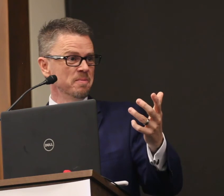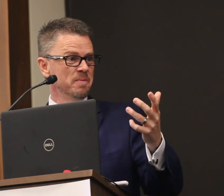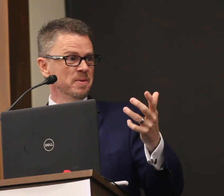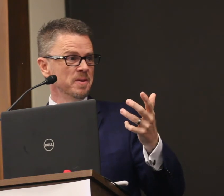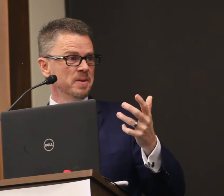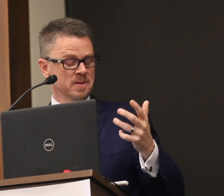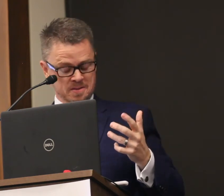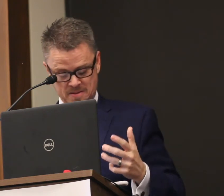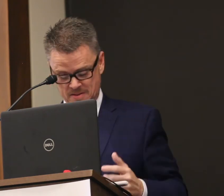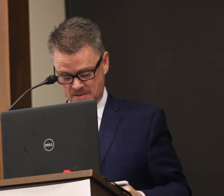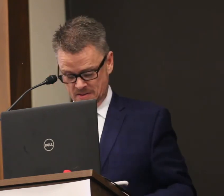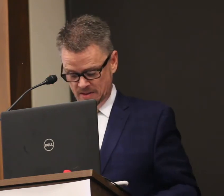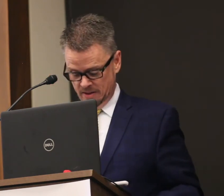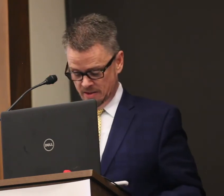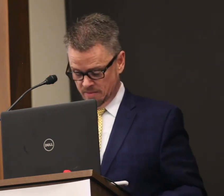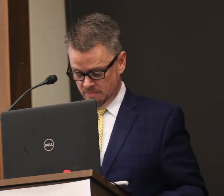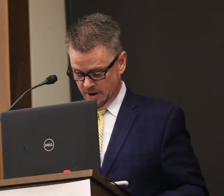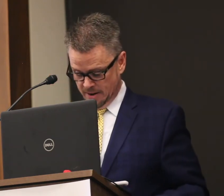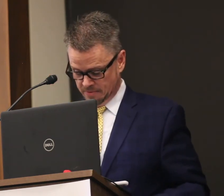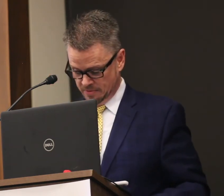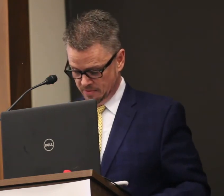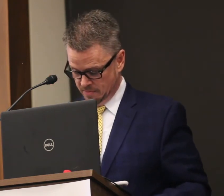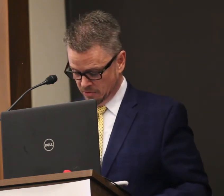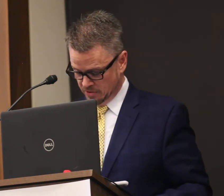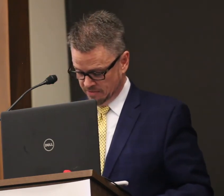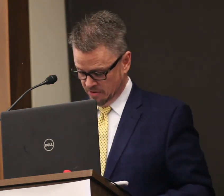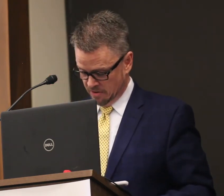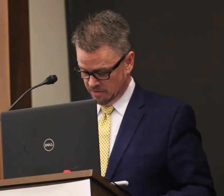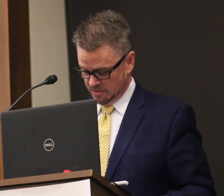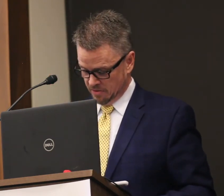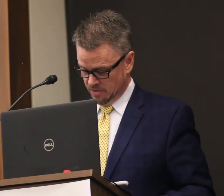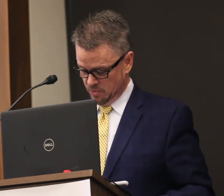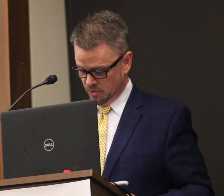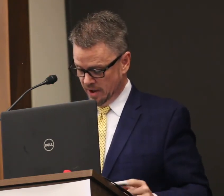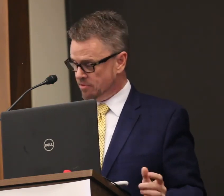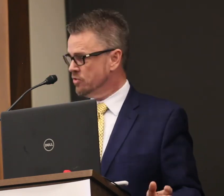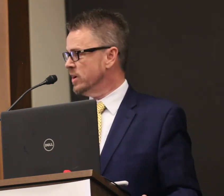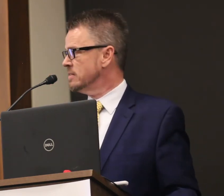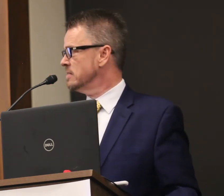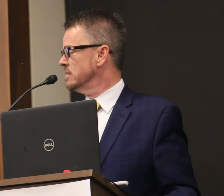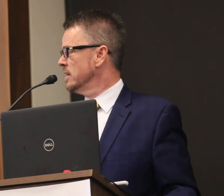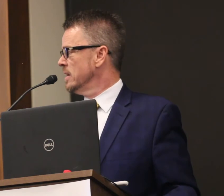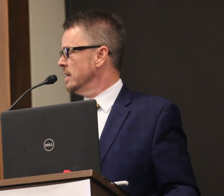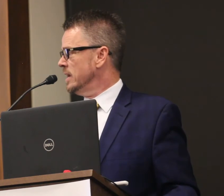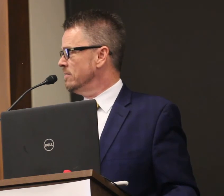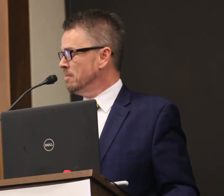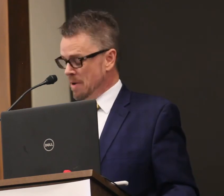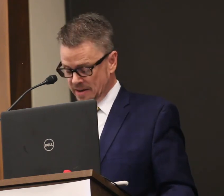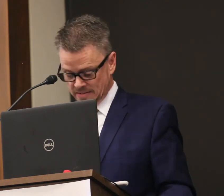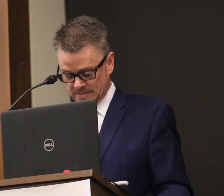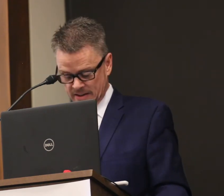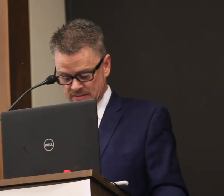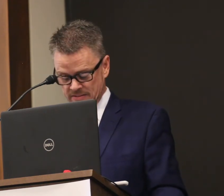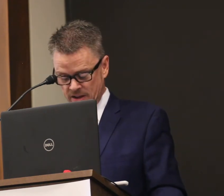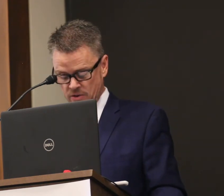And then perhaps the most difficult we're going to have to address even mindsets that